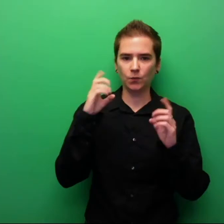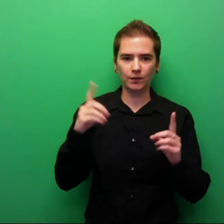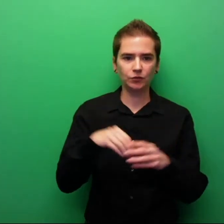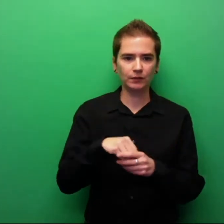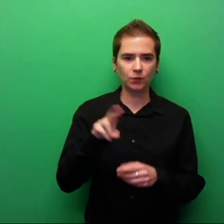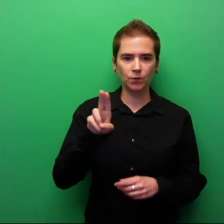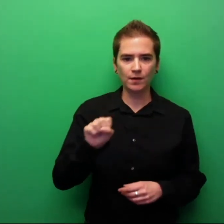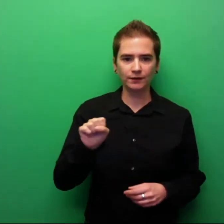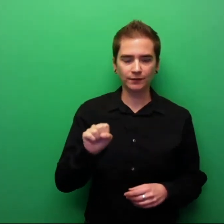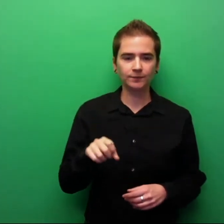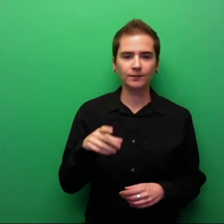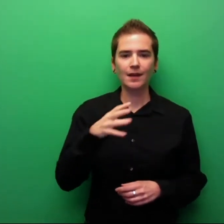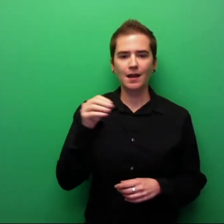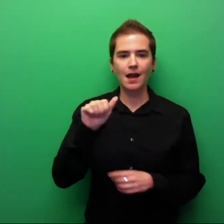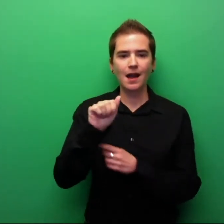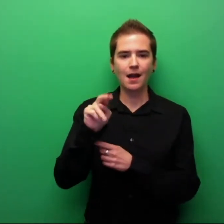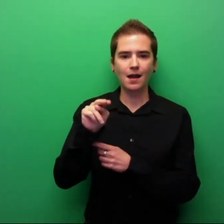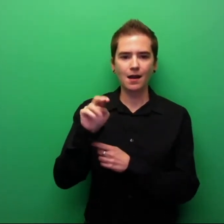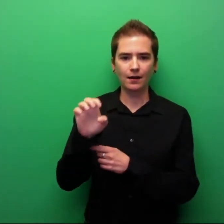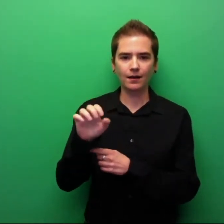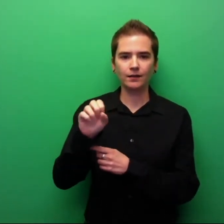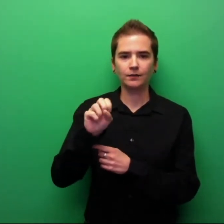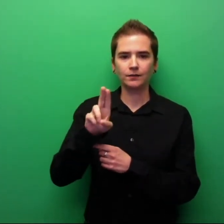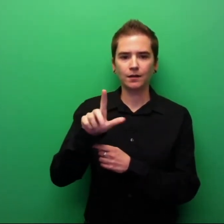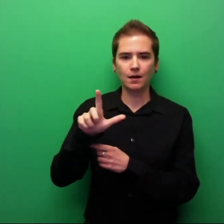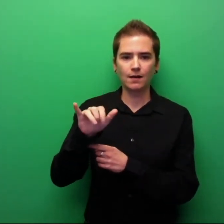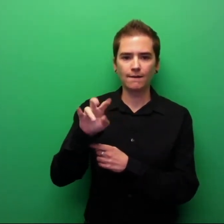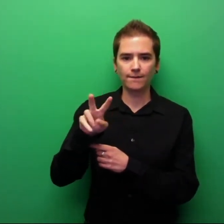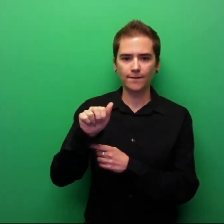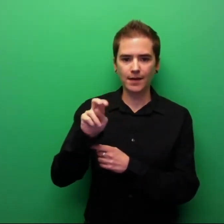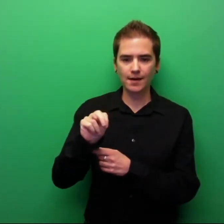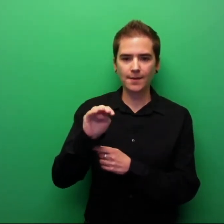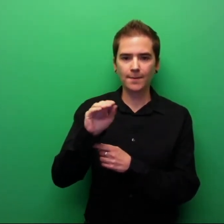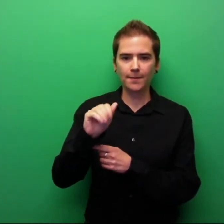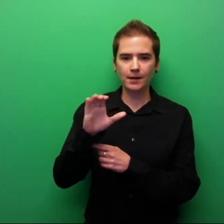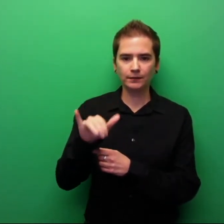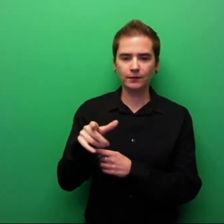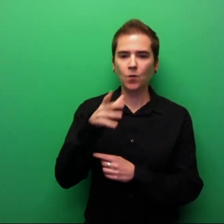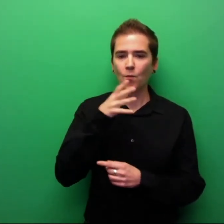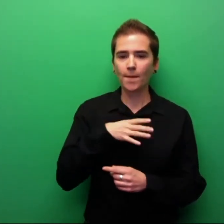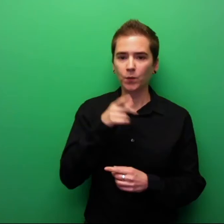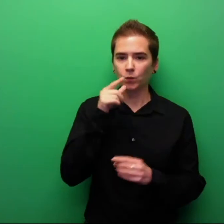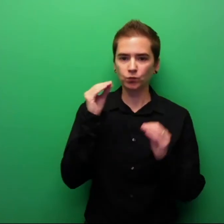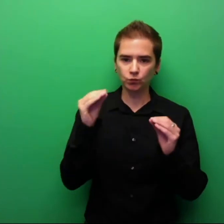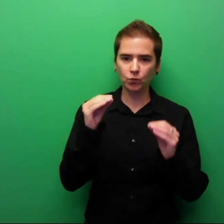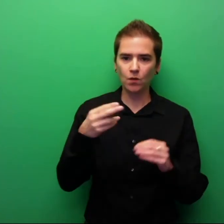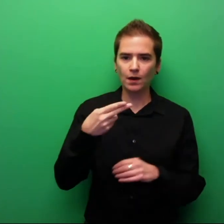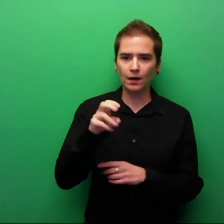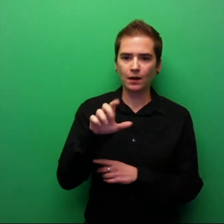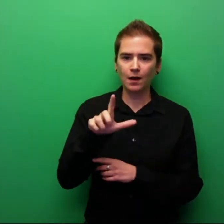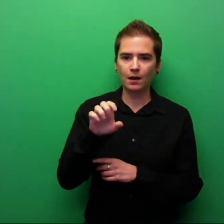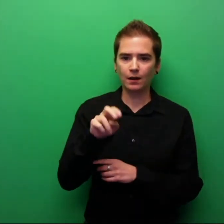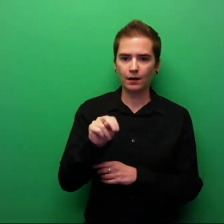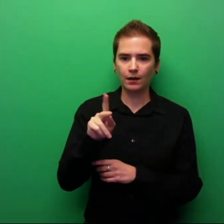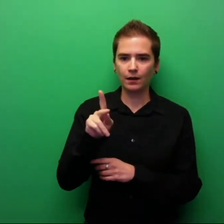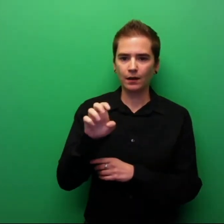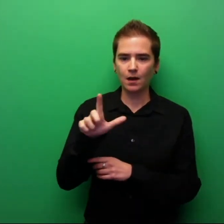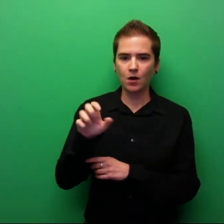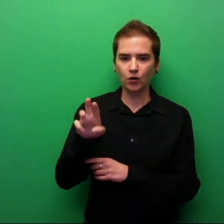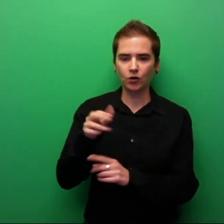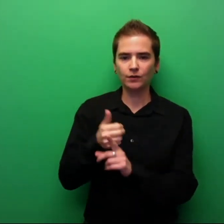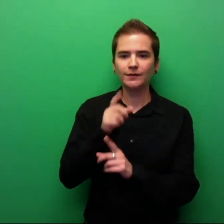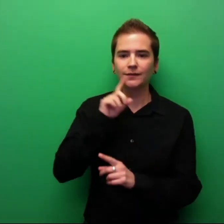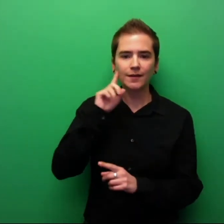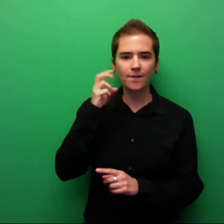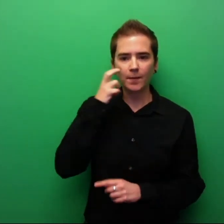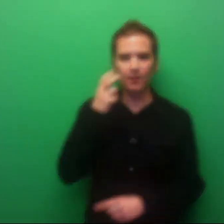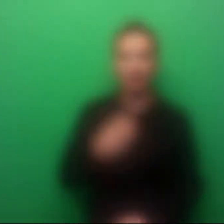educated in the US, and Anne Sullivan-Macy - the woman who taught Helen Keller, a Deafblind person.